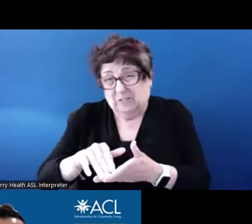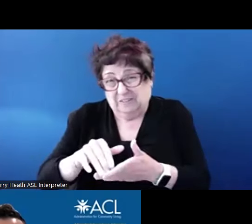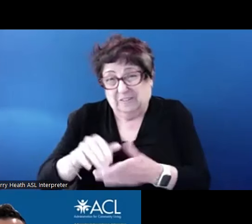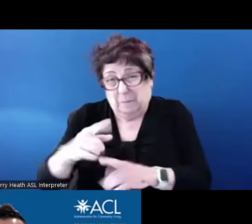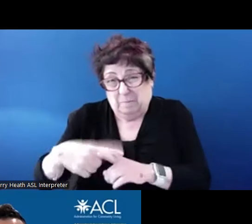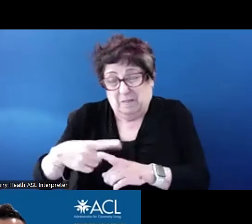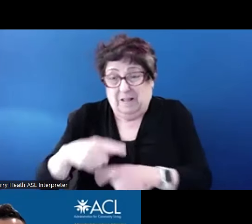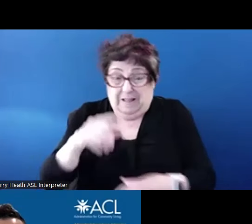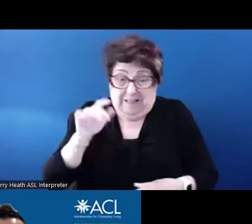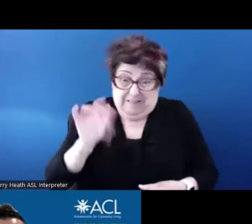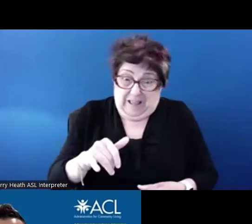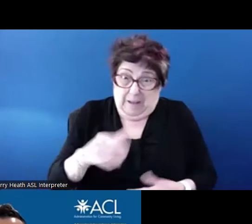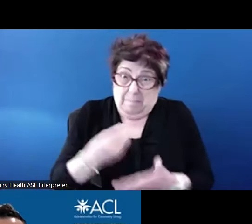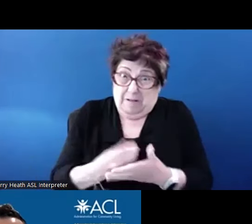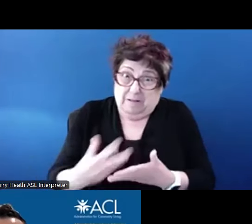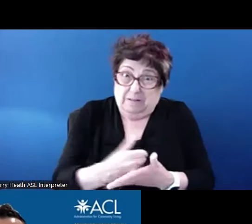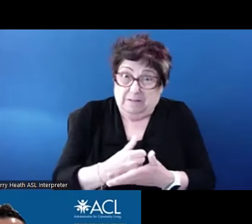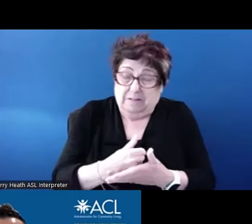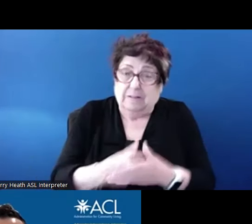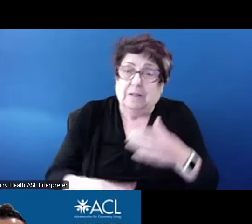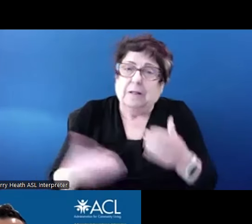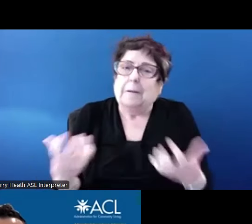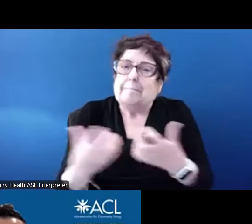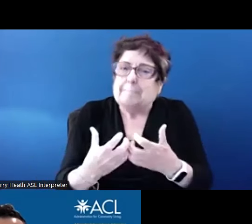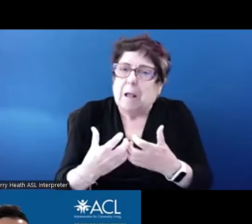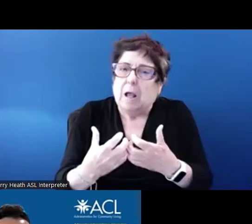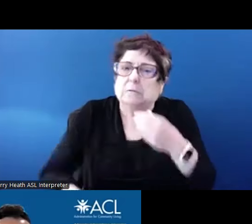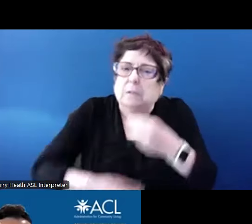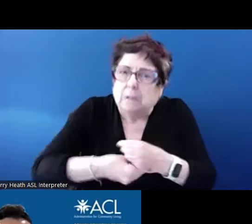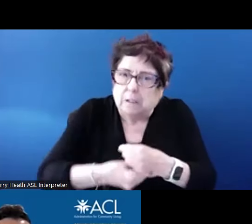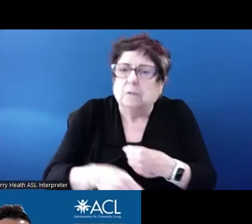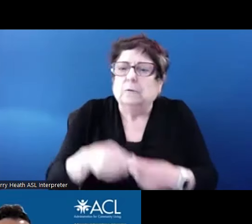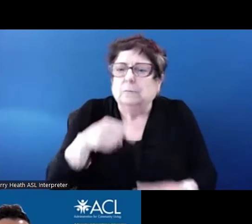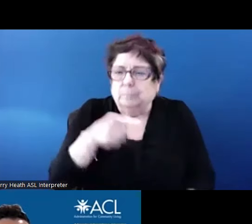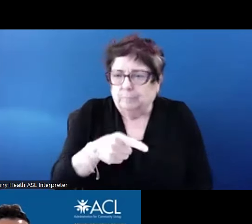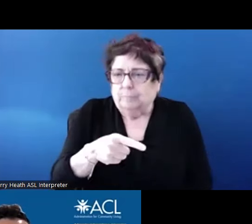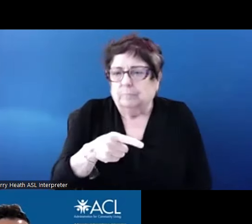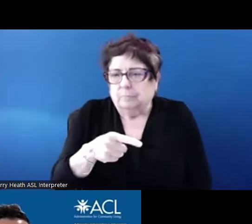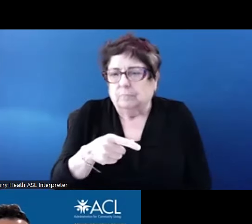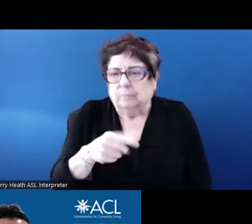rarely meets the ratio required by landlord. Will there be a time when voters have funds available